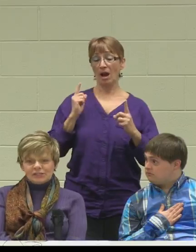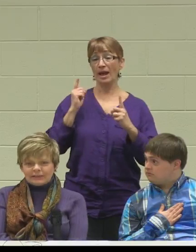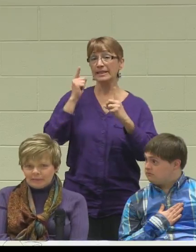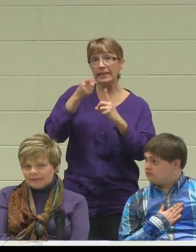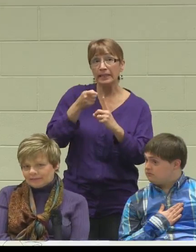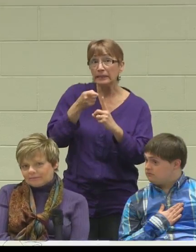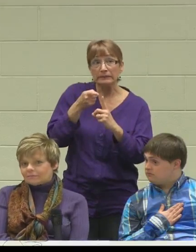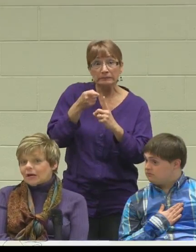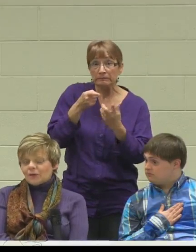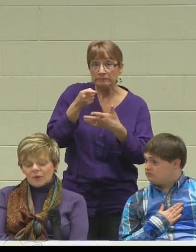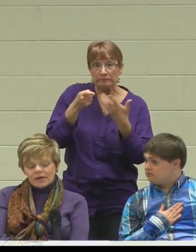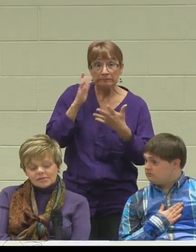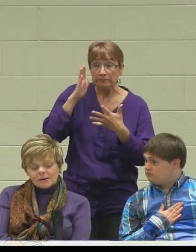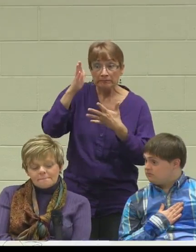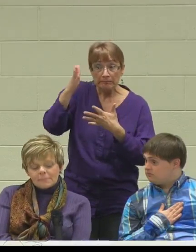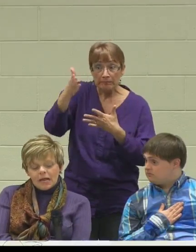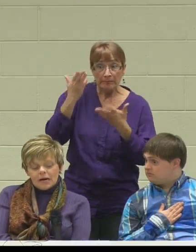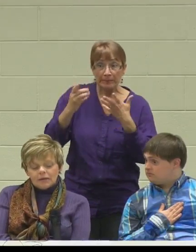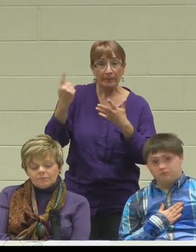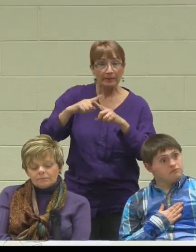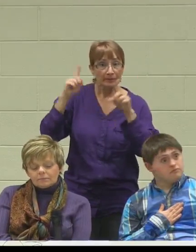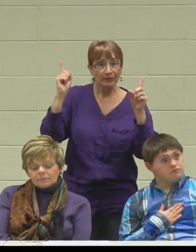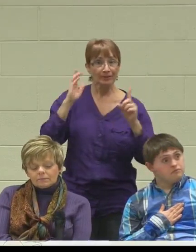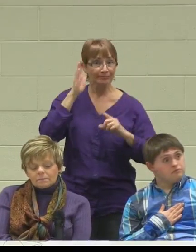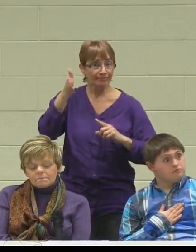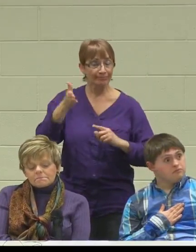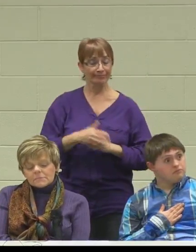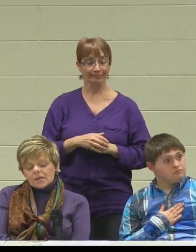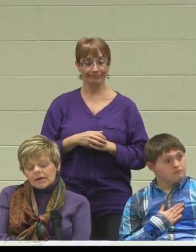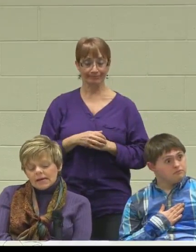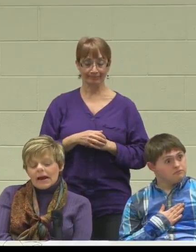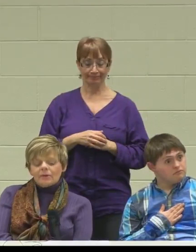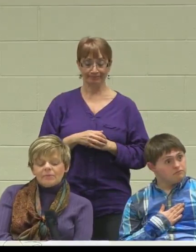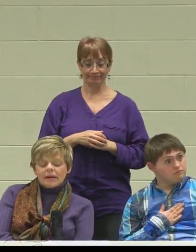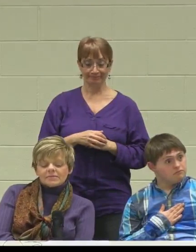something otherwise. Again how he became